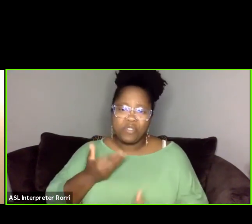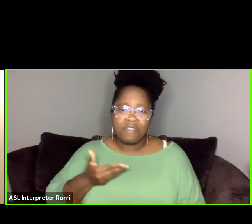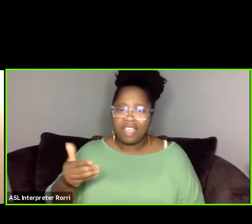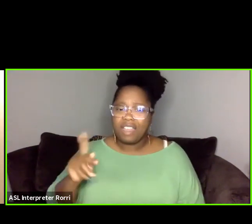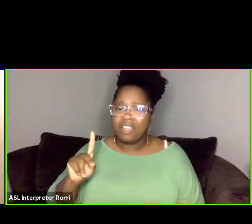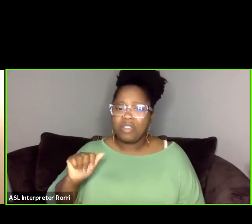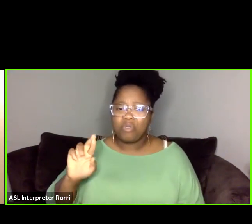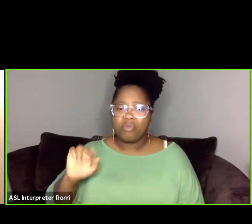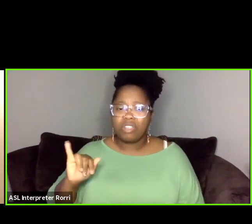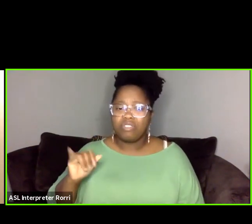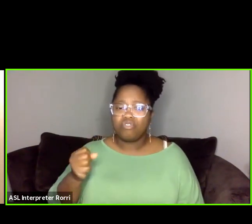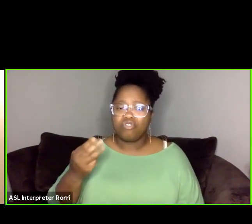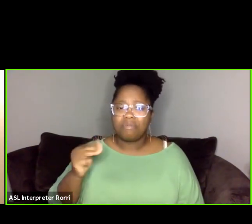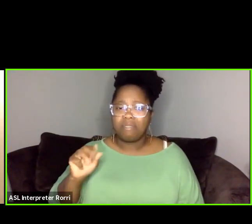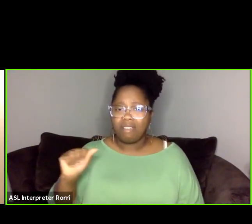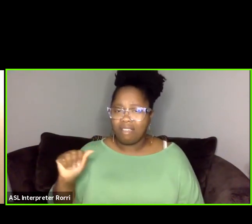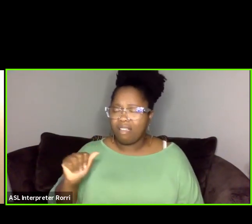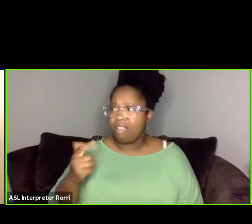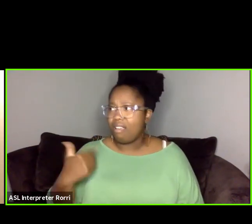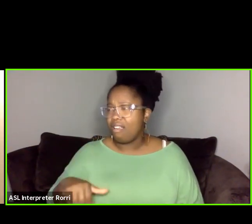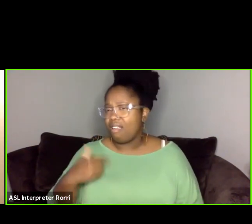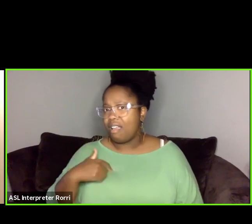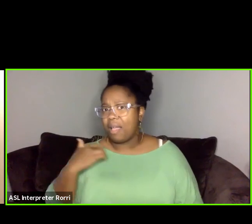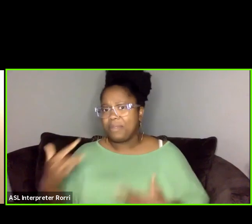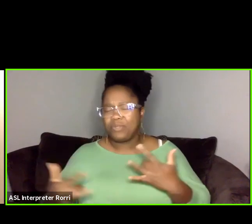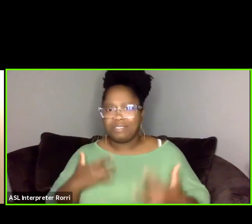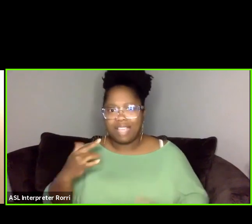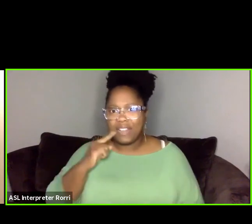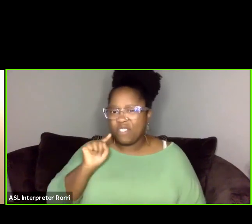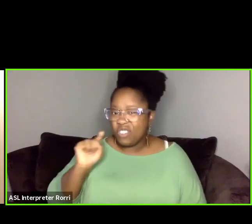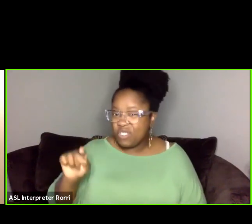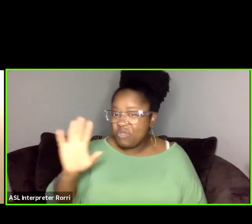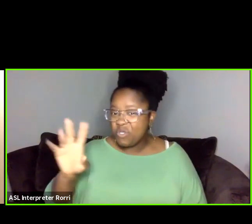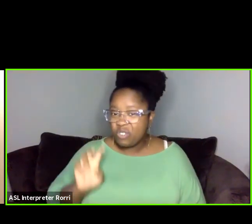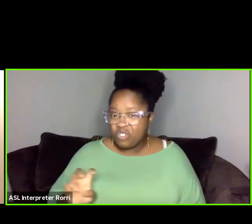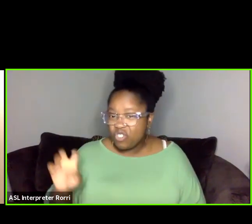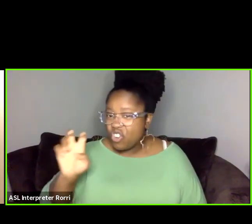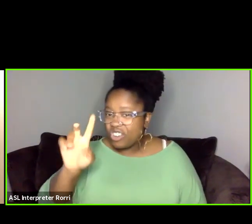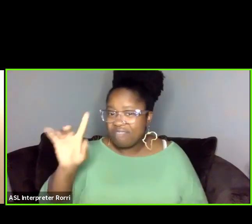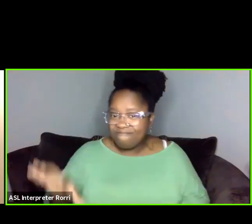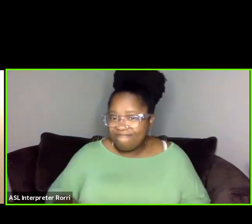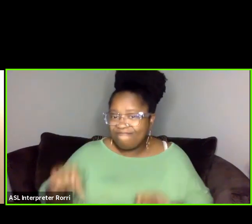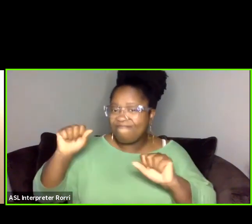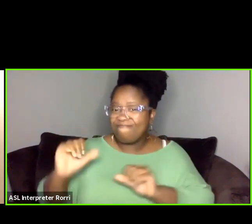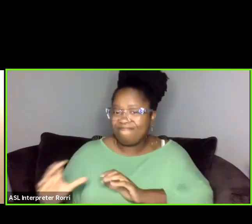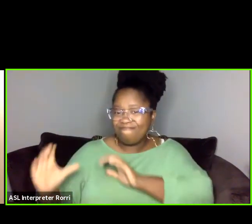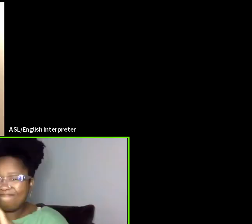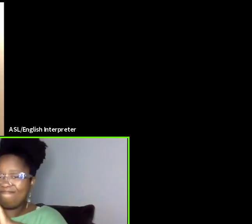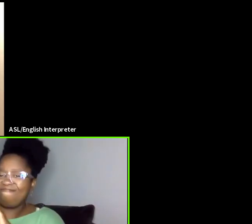and I'm so excited for you on the journey that you're undertaking and look forward to staying connected.